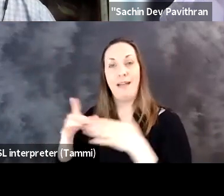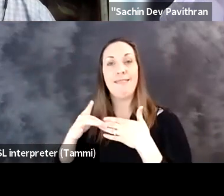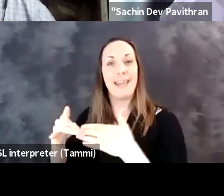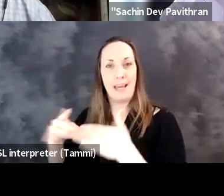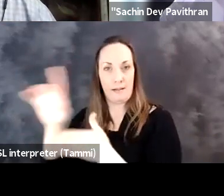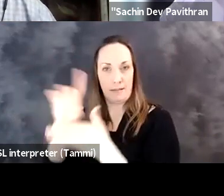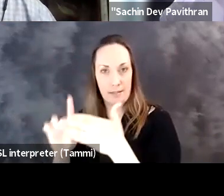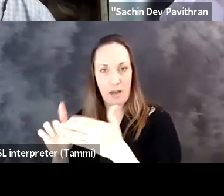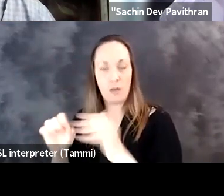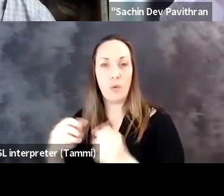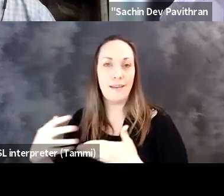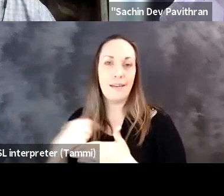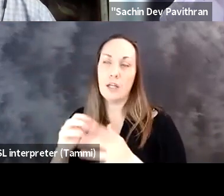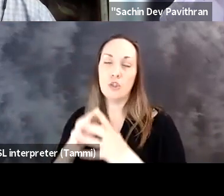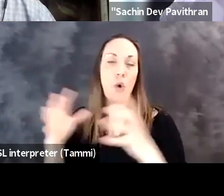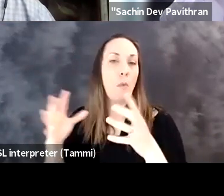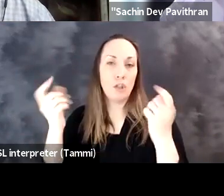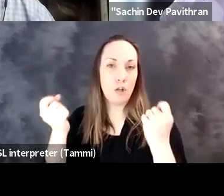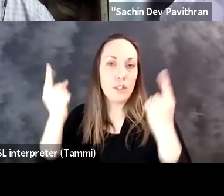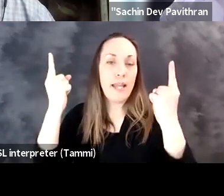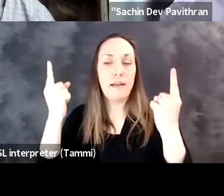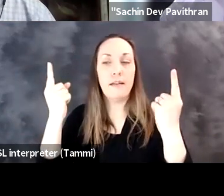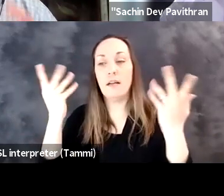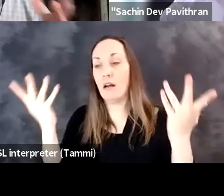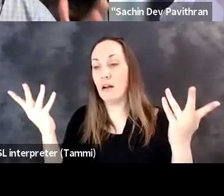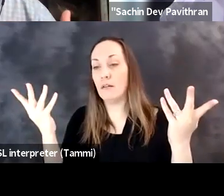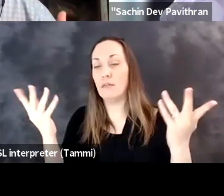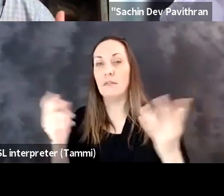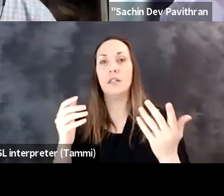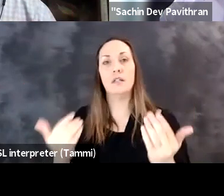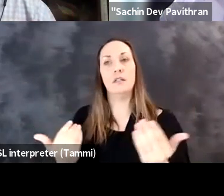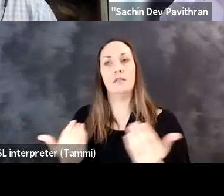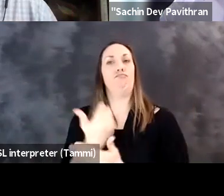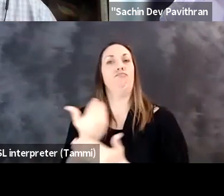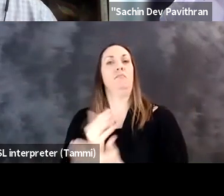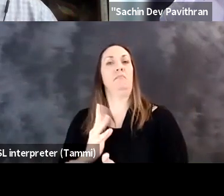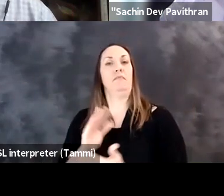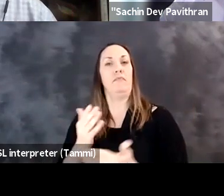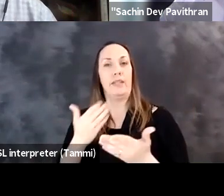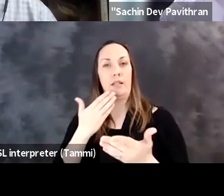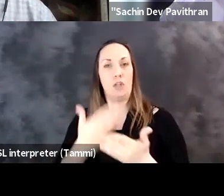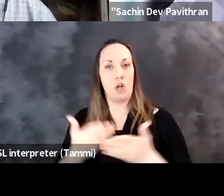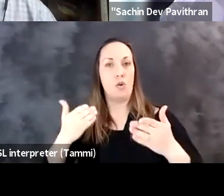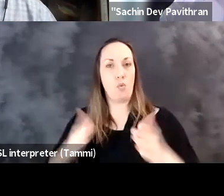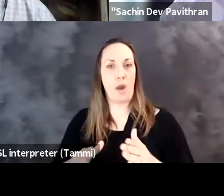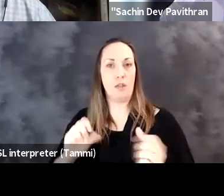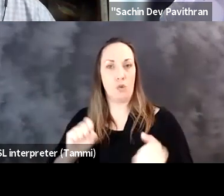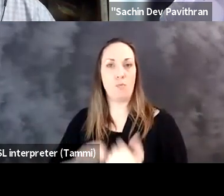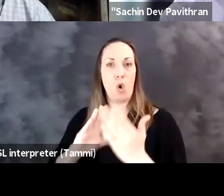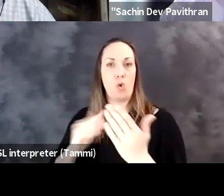design with people with disabilities leading design, we can gain so much